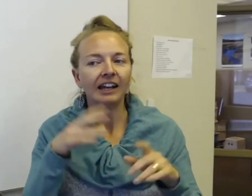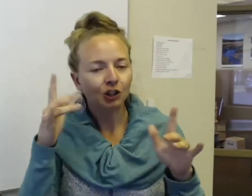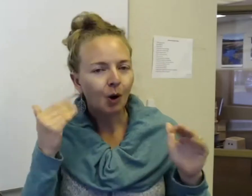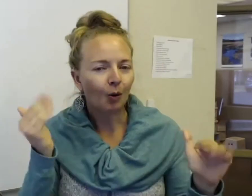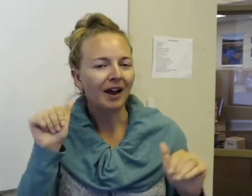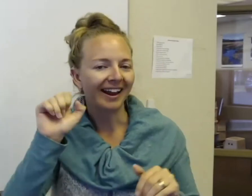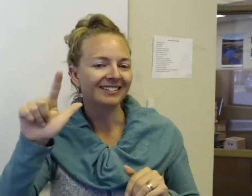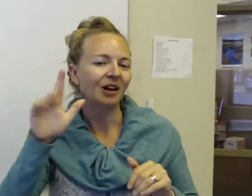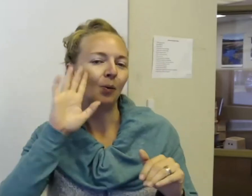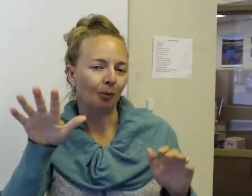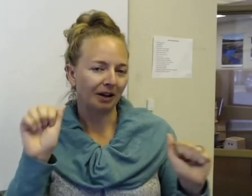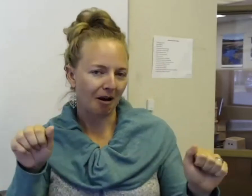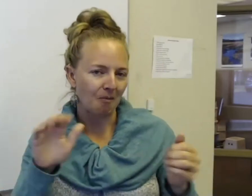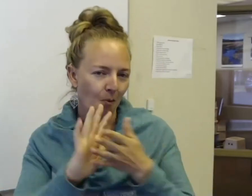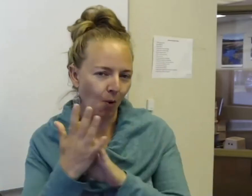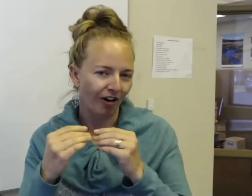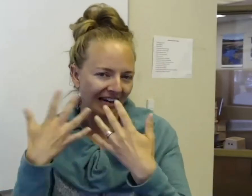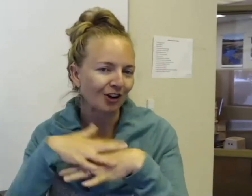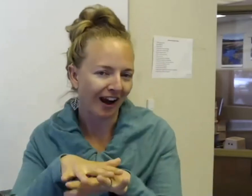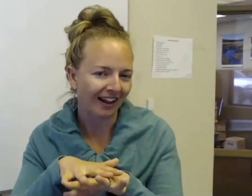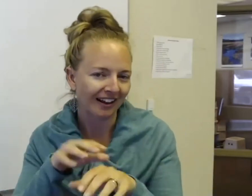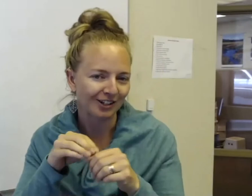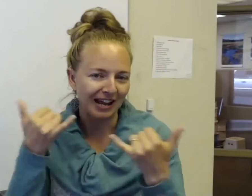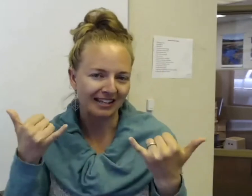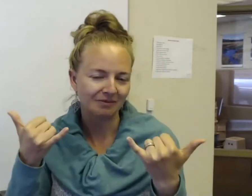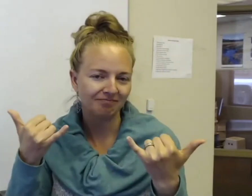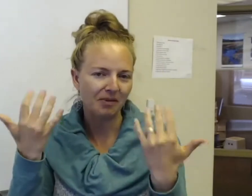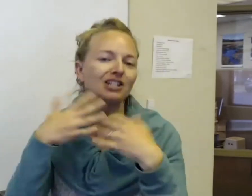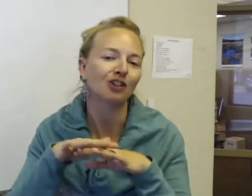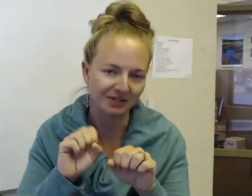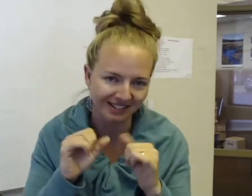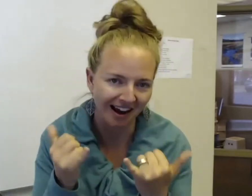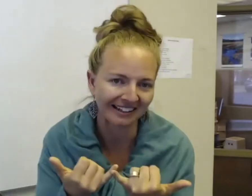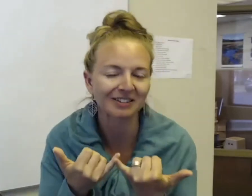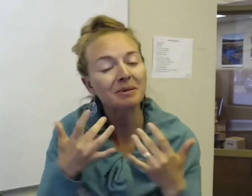And I do hope that ASL will become more integrated in today's mainstream society. So I'm excited